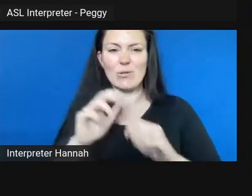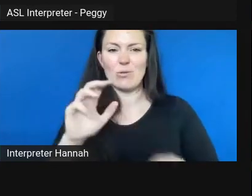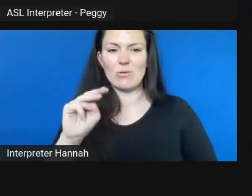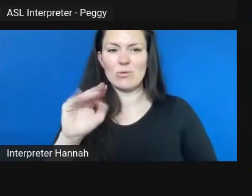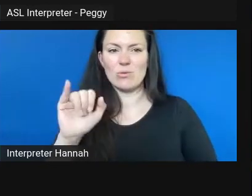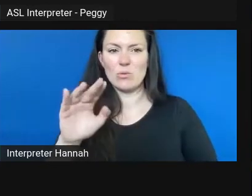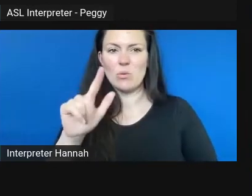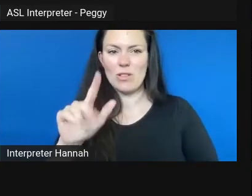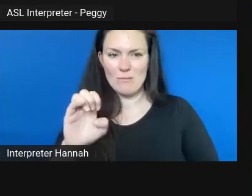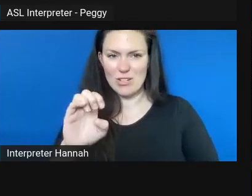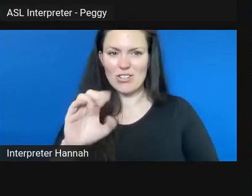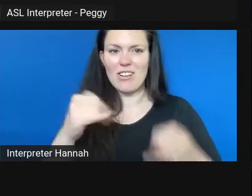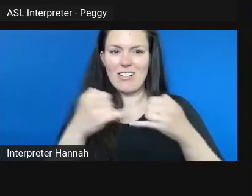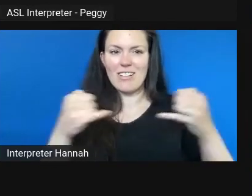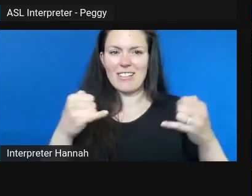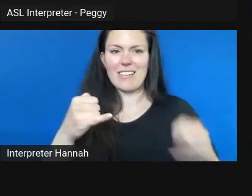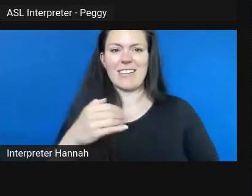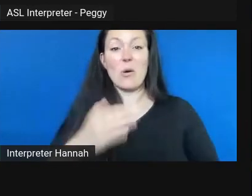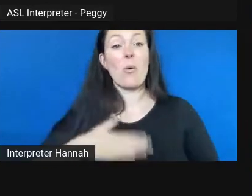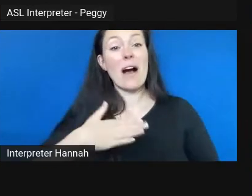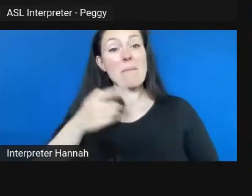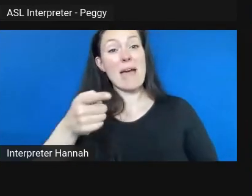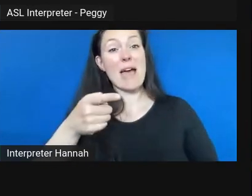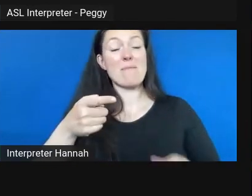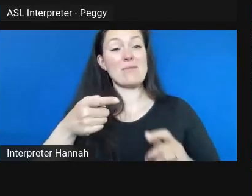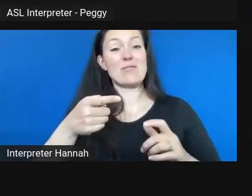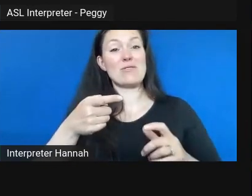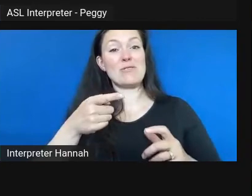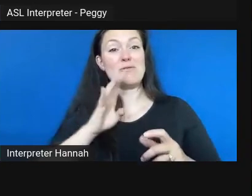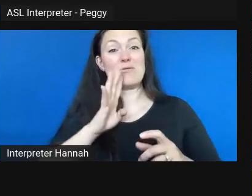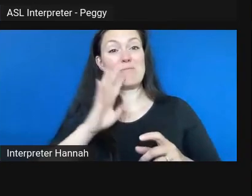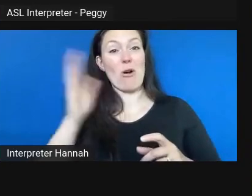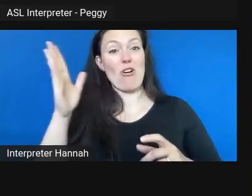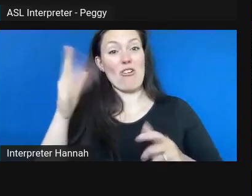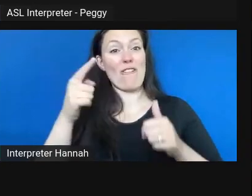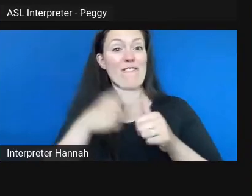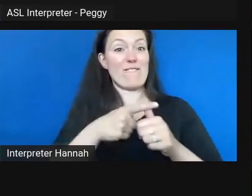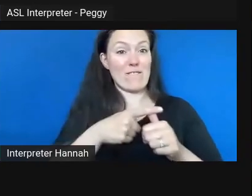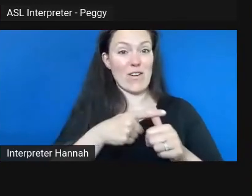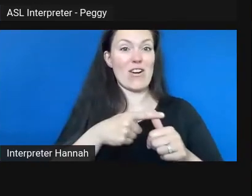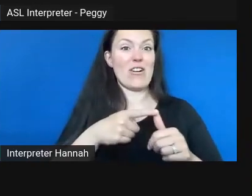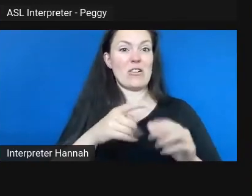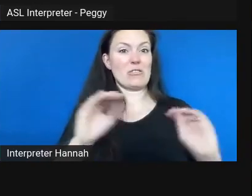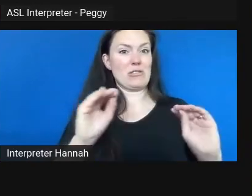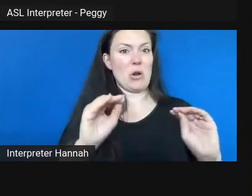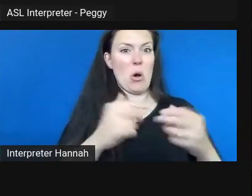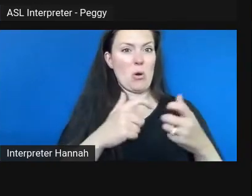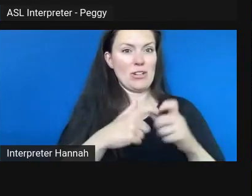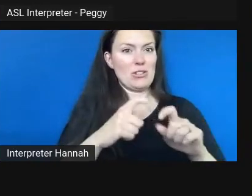Michele, I'm glad we had you for the bulk of the session. So we'll connect with Michele